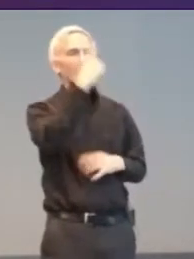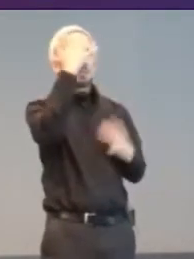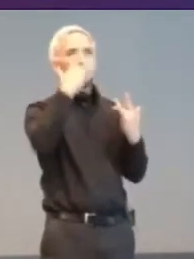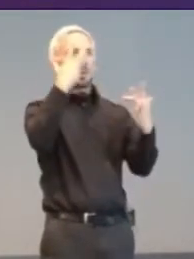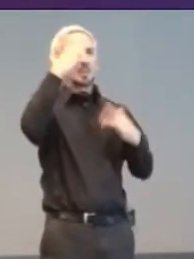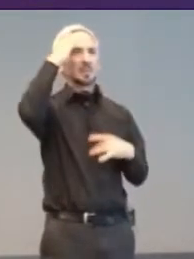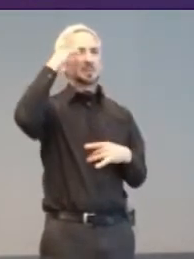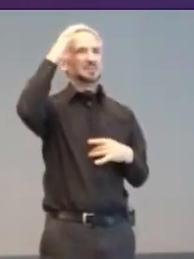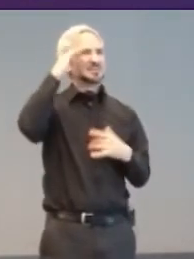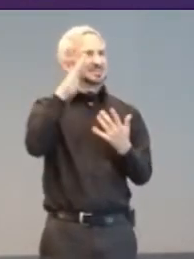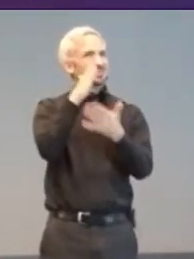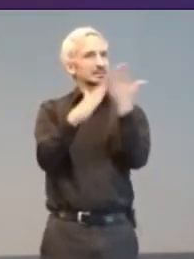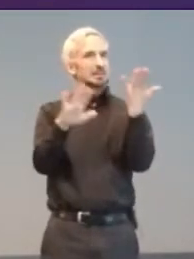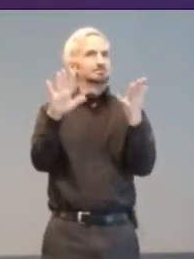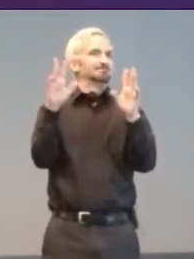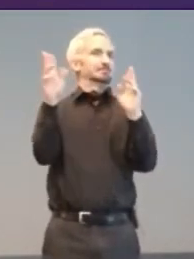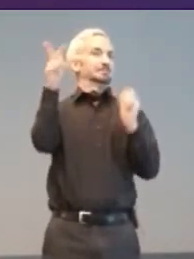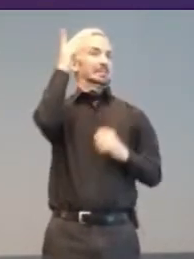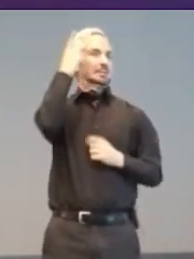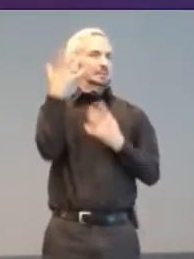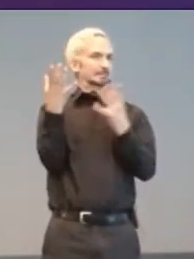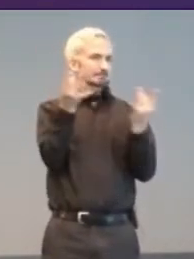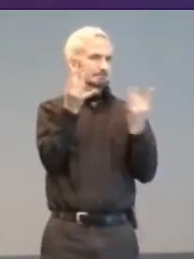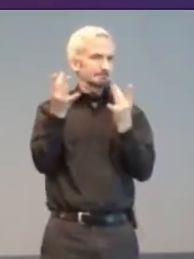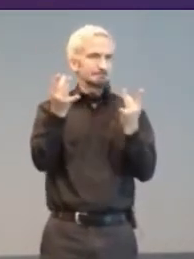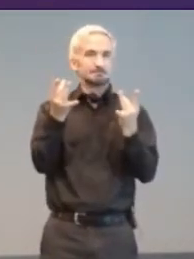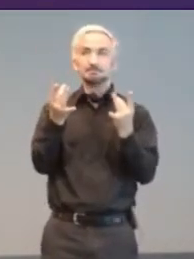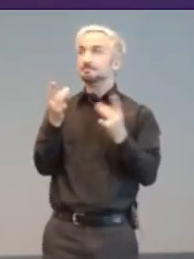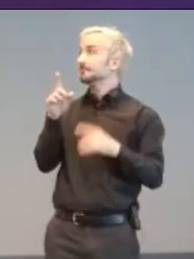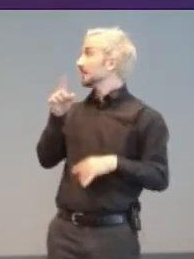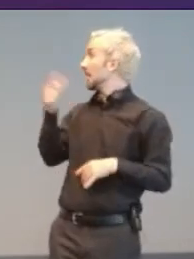Some Disabled people, like Richard Gomm pictured here using a head-wand,